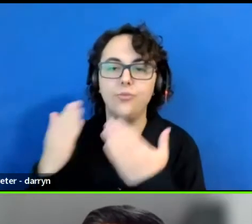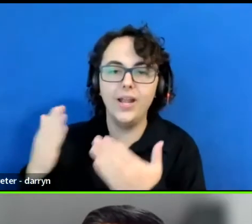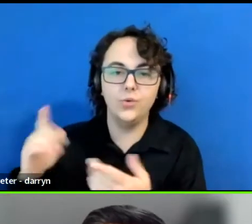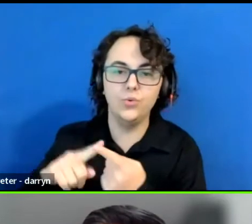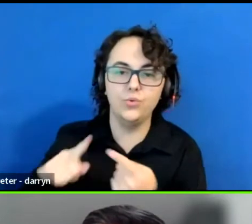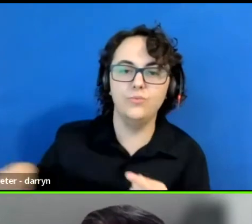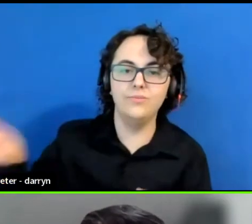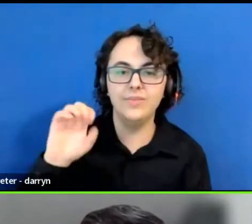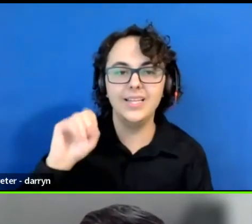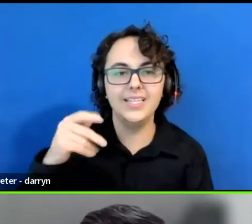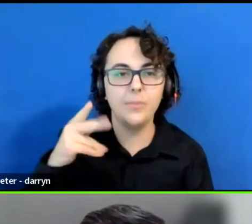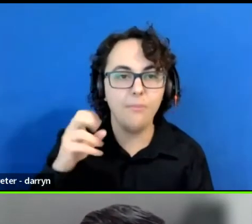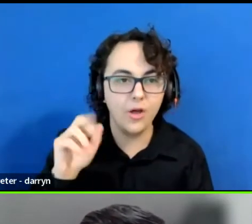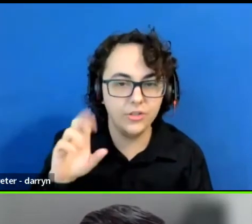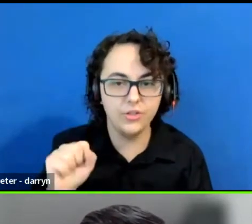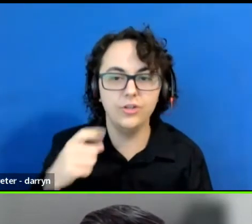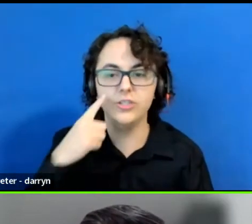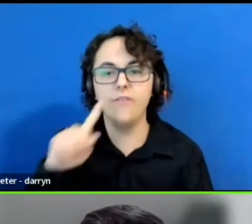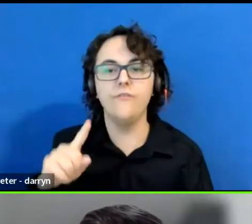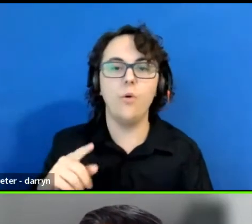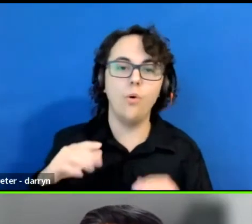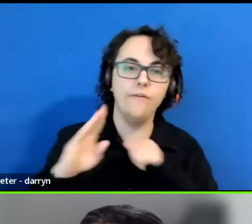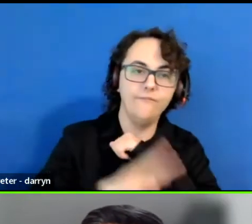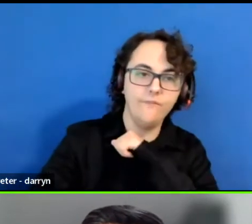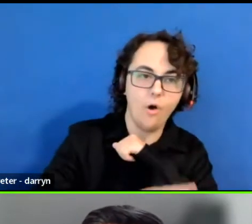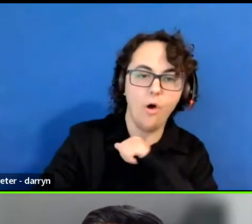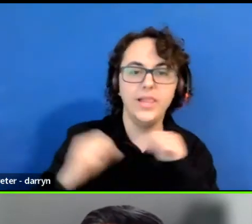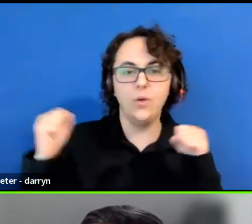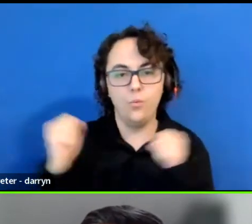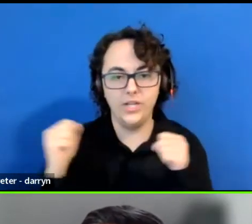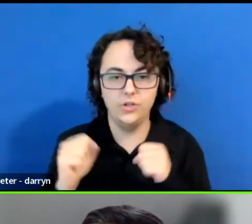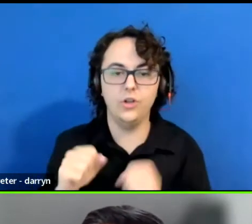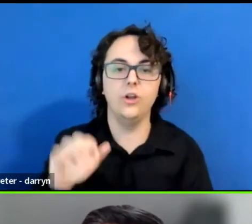and winter convening series, ALJP Consulting,